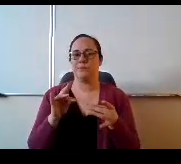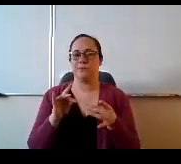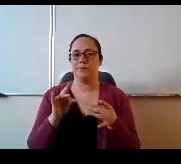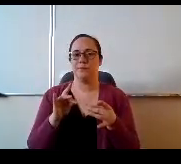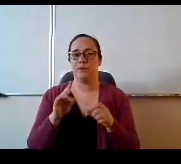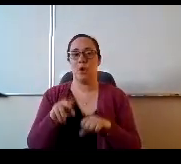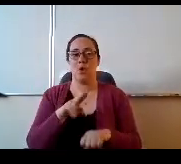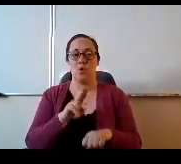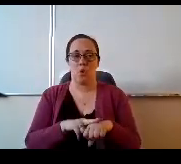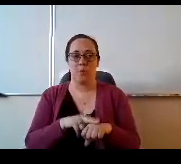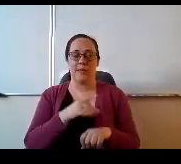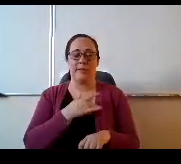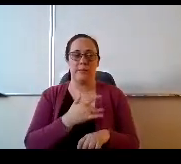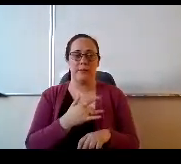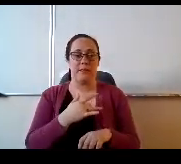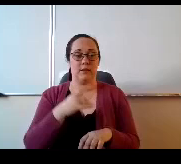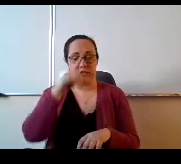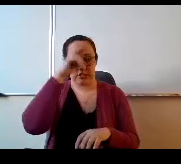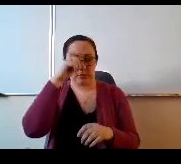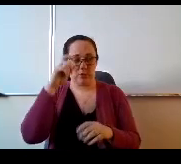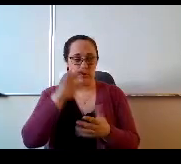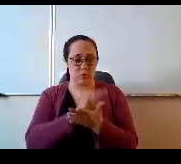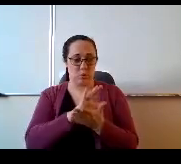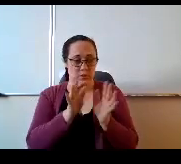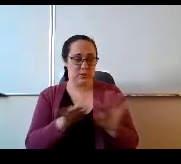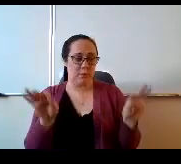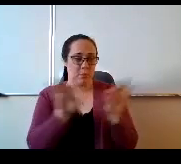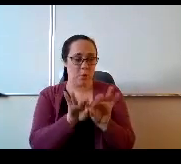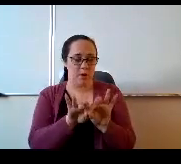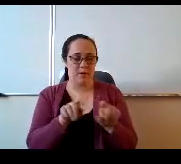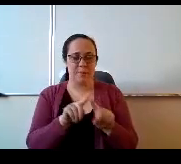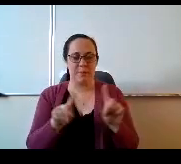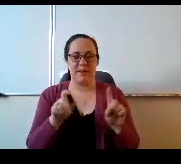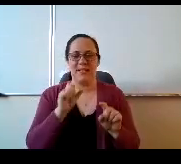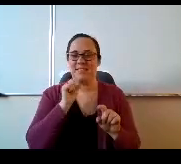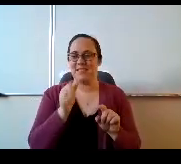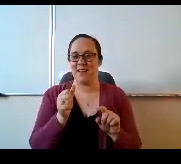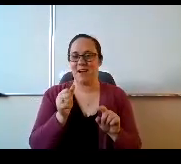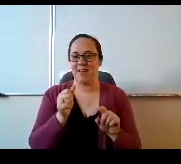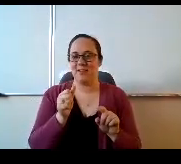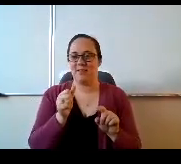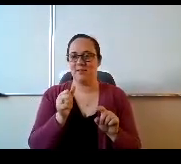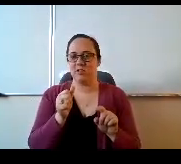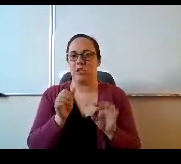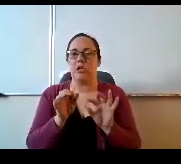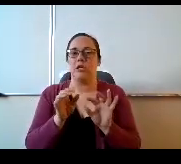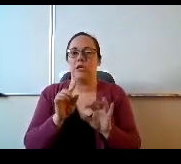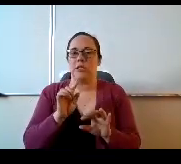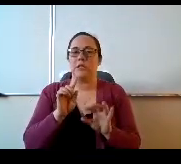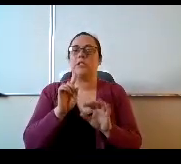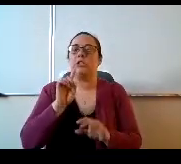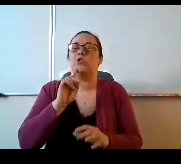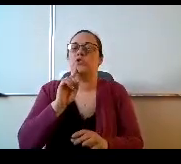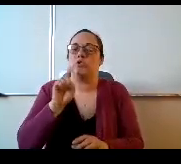school is important, but it's it's not. If you will. Crucial perhaps but, but boy, this summer it really is.